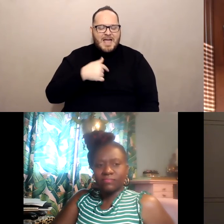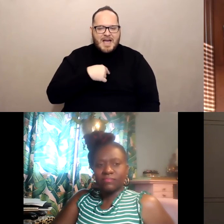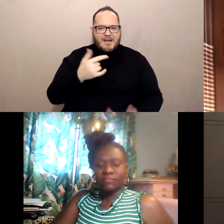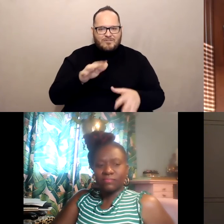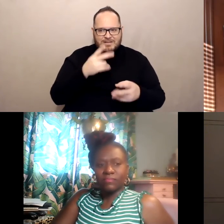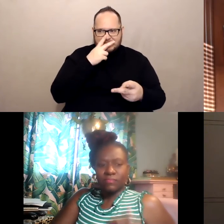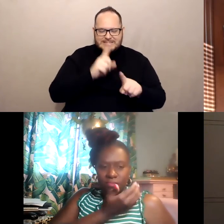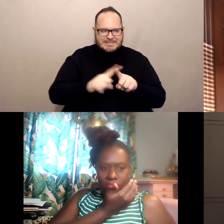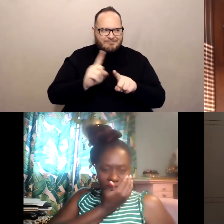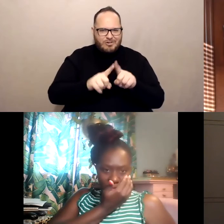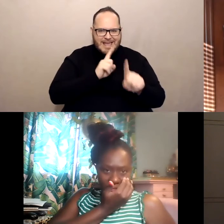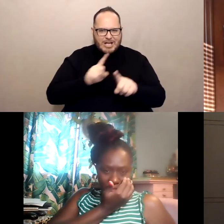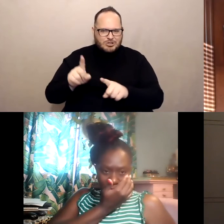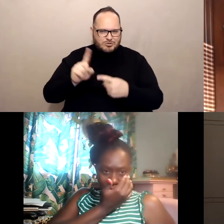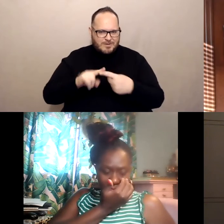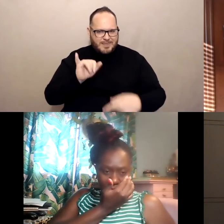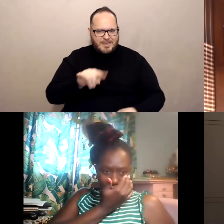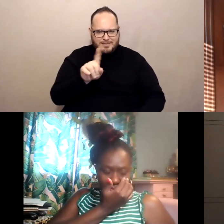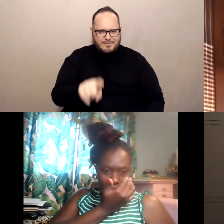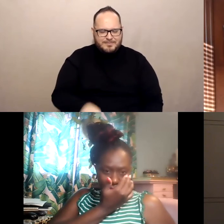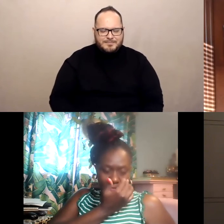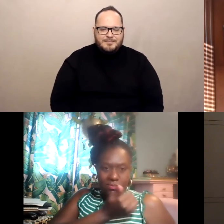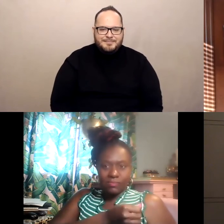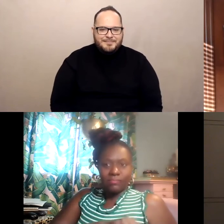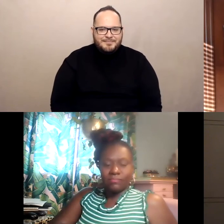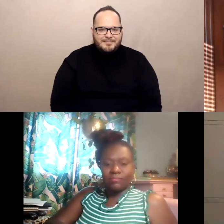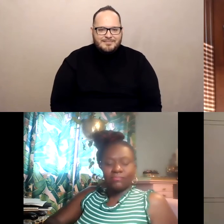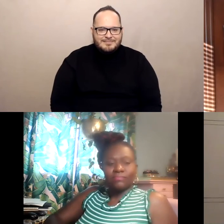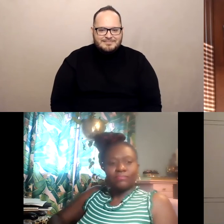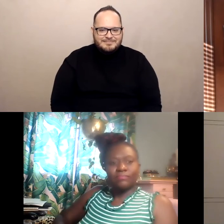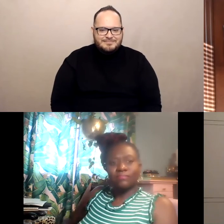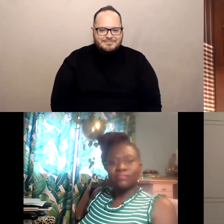In San Francisco, you can have your client.